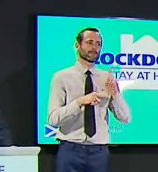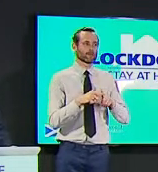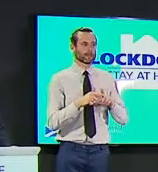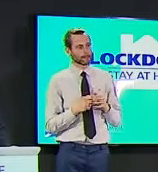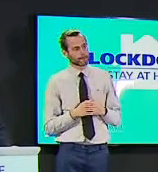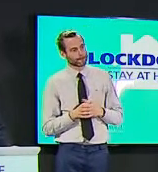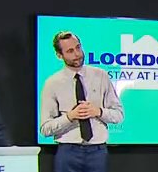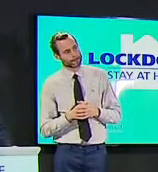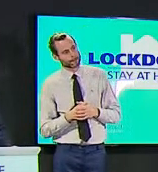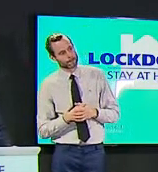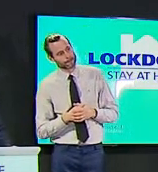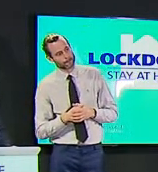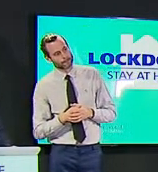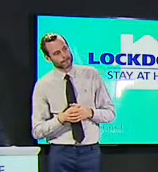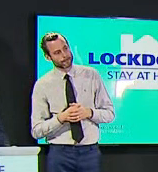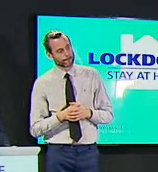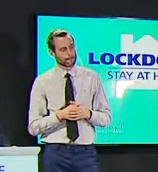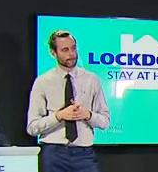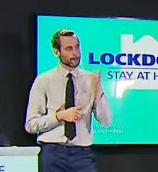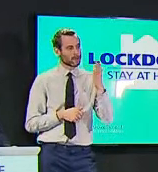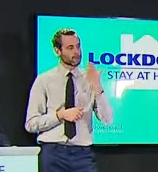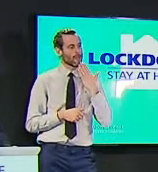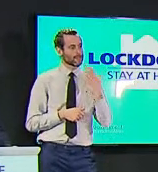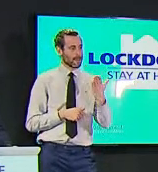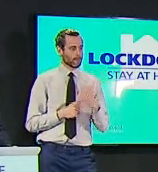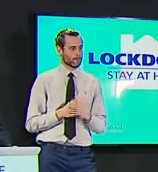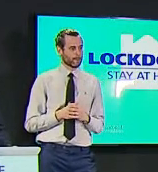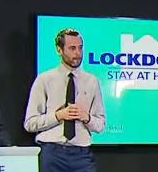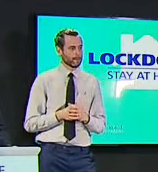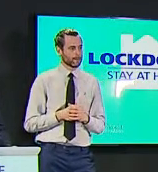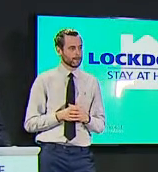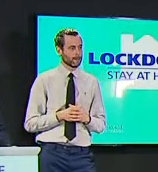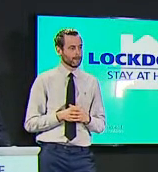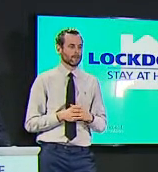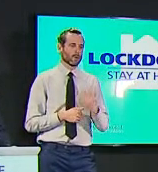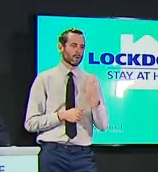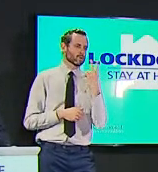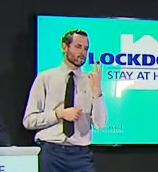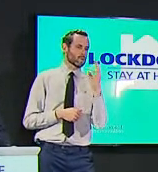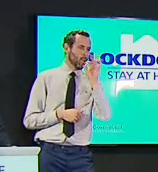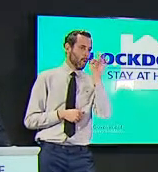um thank you health secretary um just two questions if i may please um firstly former